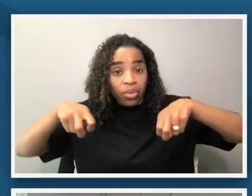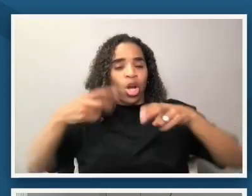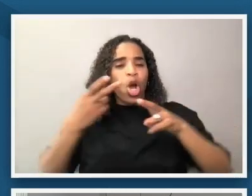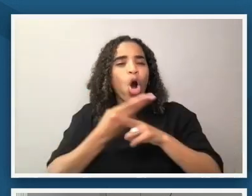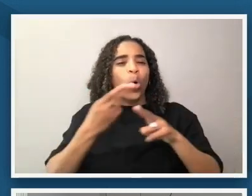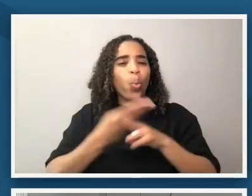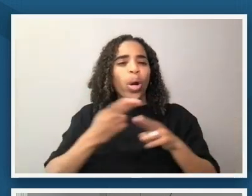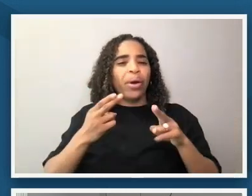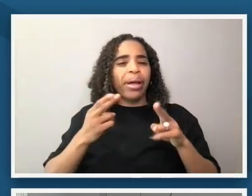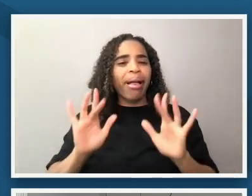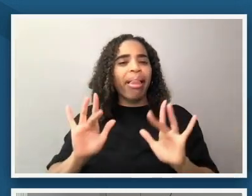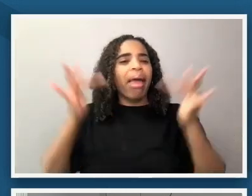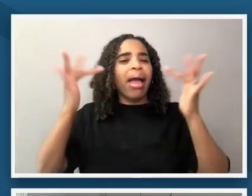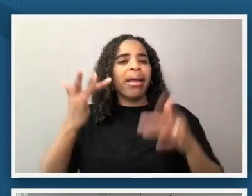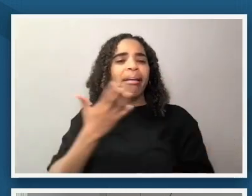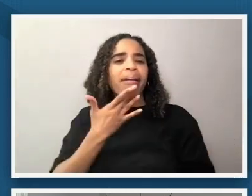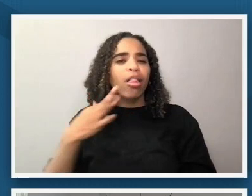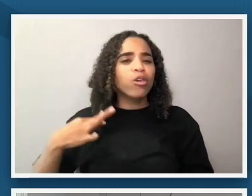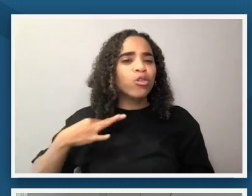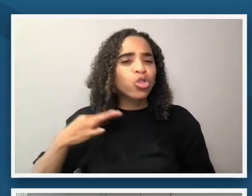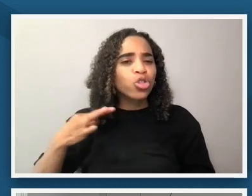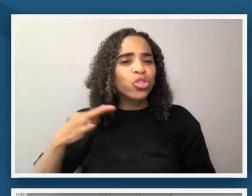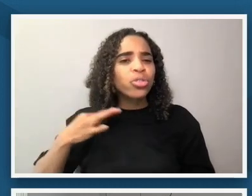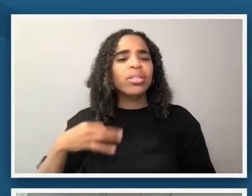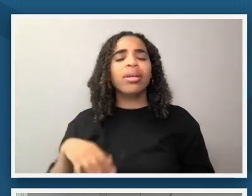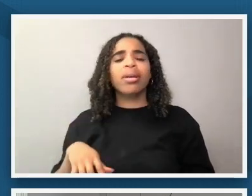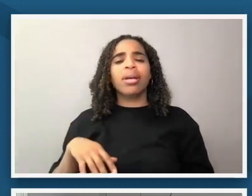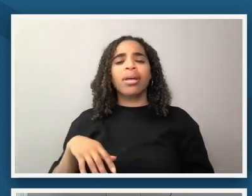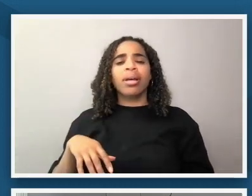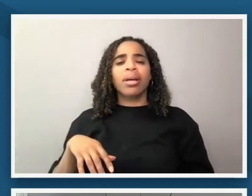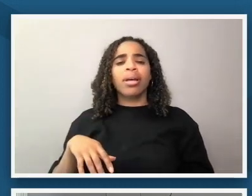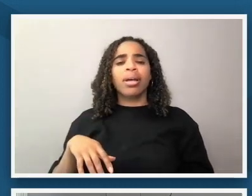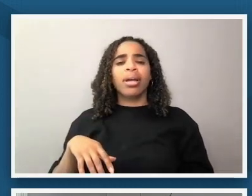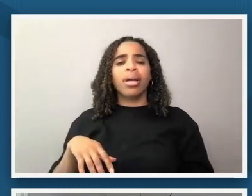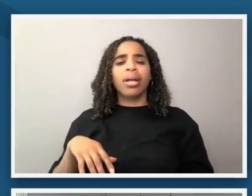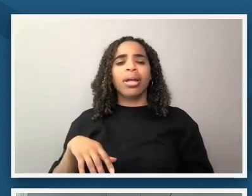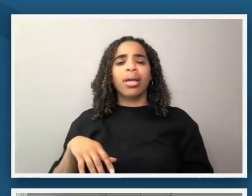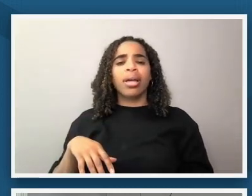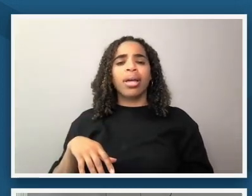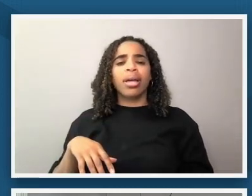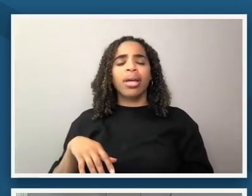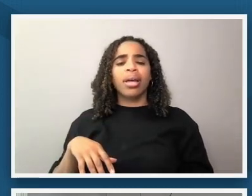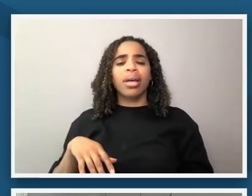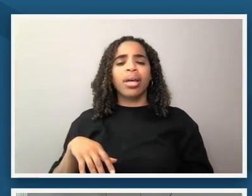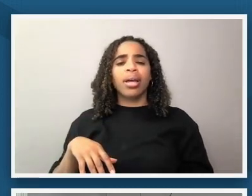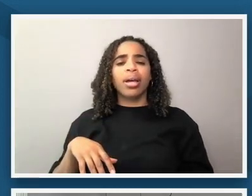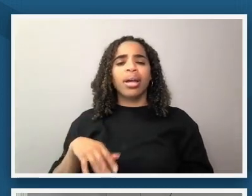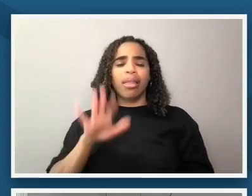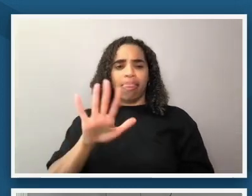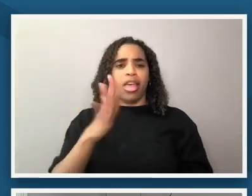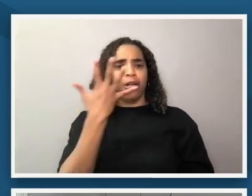um shirts and they their po their pose